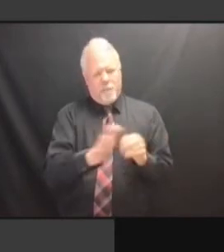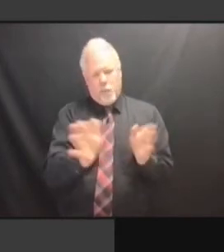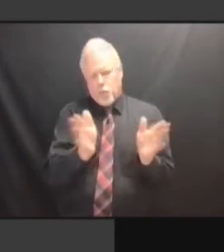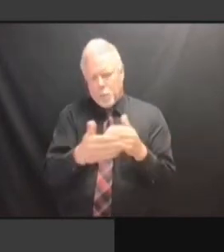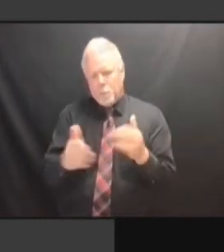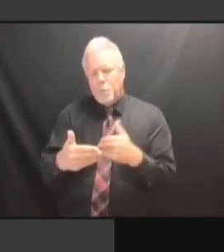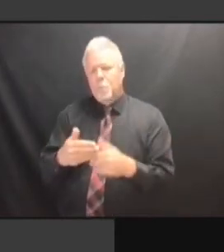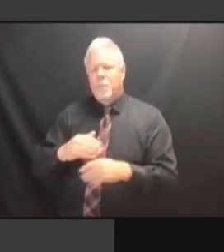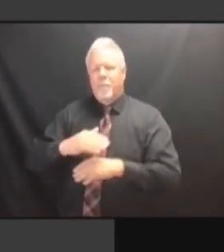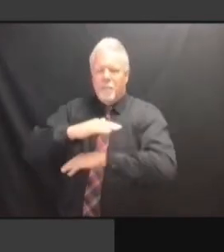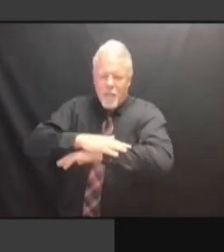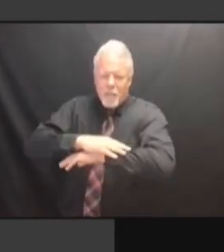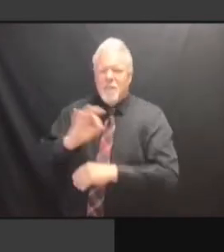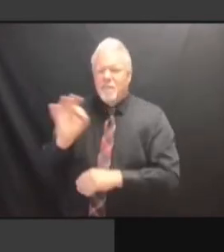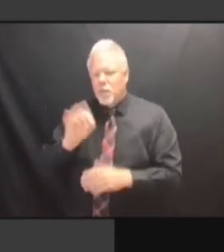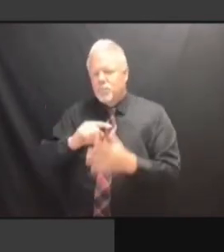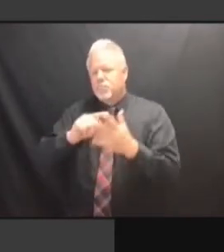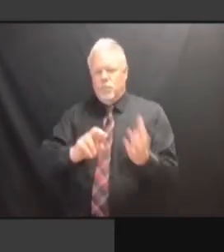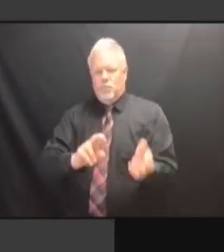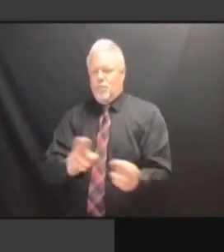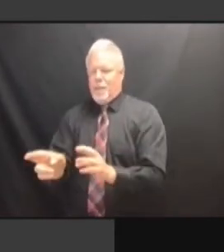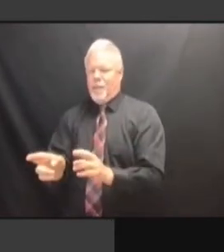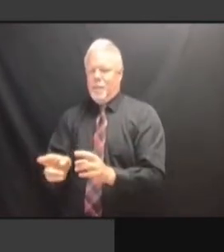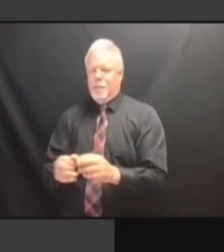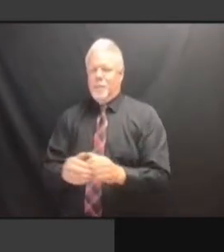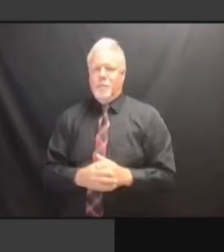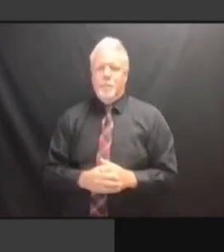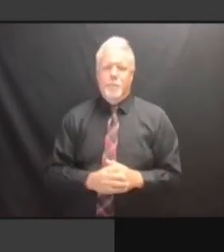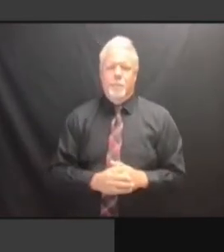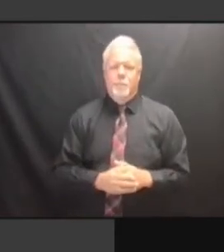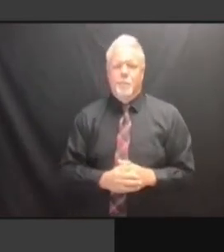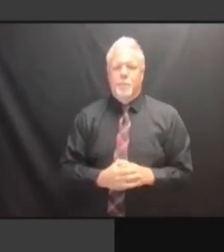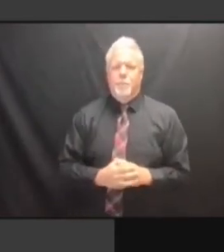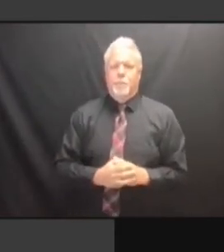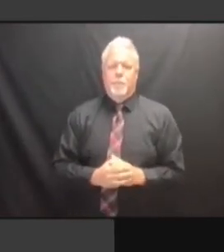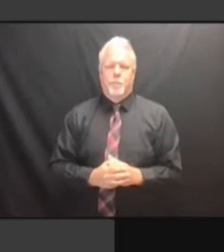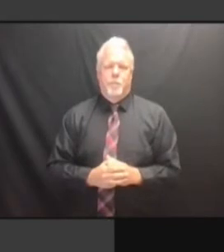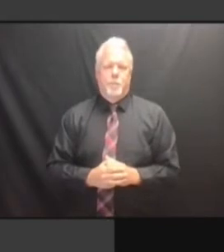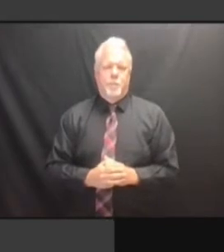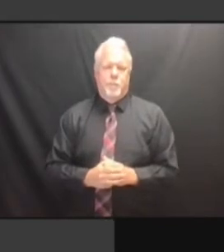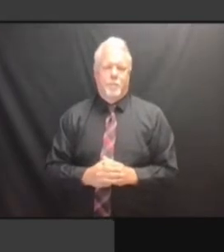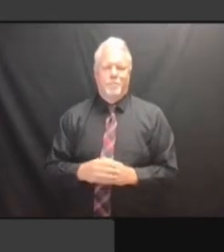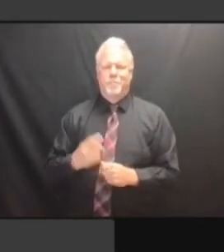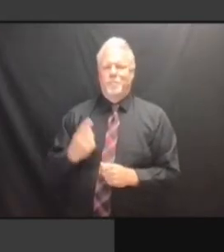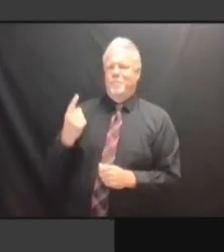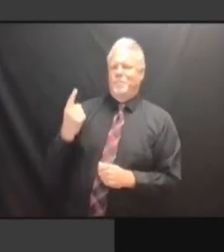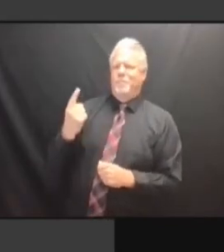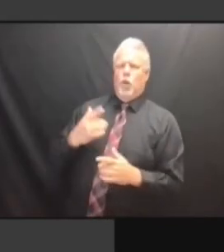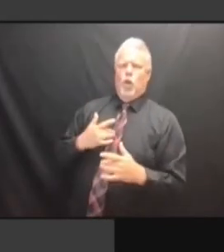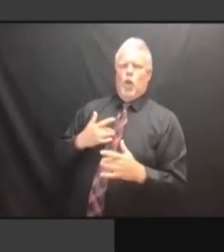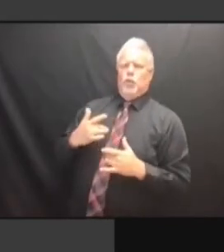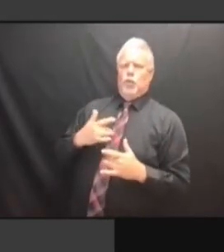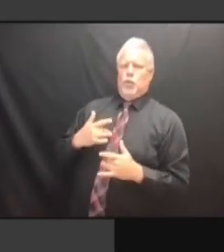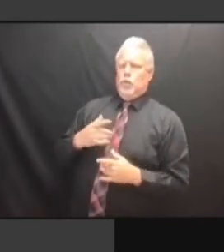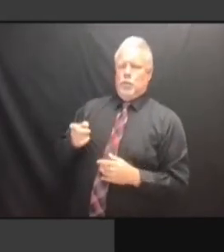AND WE DON'T DISAGREE WITH THEM. WE AND WE DON'T DISAGREE WITH THEM. WE PROJECTED AND WE DON'T DISAGREE WITH THEM. WE PROJECTED OUT, AND WE DON'T DISAGREE WITH THEM. WE PROJECTED OUT, WE AND WE DON'T DISAGREE WITH THEM. WE PROJECTED OUT, WE NEED AND WE DON'T DISAGREE WITH THEM. WE PROJECTED OUT, WE NEED AT WE PROJECTED OUT, WE NEED AT WE PROJECTED OUT, WE NEED AT LEAST WE PROJECTED OUT, WE NEED AT LEAST -- WE PROJECTED OUT, WE NEED AT LEAST -- OUR WE PROJECTED OUT, WE NEED AT LEAST -- OUR GOAL WE PROJECTED OUT, WE NEED AT LEAST -- OUR GOAL IS WE PROJECTED OUT, WE NEED AT LEAST -- OUR GOAL IS LIKE WE PROJECTED OUT, WE NEED AT LEAST -- OUR GOAL IS LIKE 130 WE PROJECTED OUT, WE NEED AT LEAST -- OUR GOAL IS LIKE 130 TO LEAST -- OUR GOAL IS LIKE 130 TO LEAST -- OUR GOAL IS LIKE 130 TO 140 LEAST -- OUR GOAL IS LIKE 130 TO 140 SEATS. 140 SEATS. 140 SEATS. THEY 140 SEATS. THEY GAVE 140 SEATS. THEY GAVE US